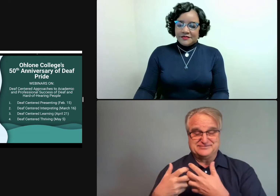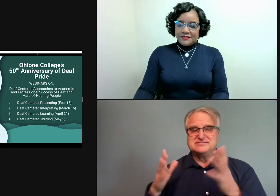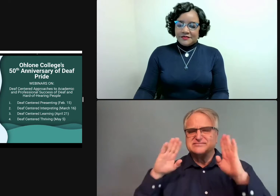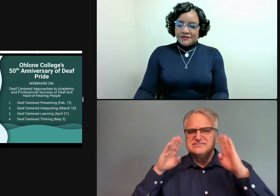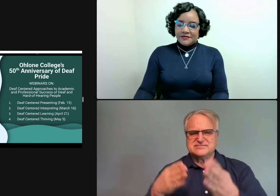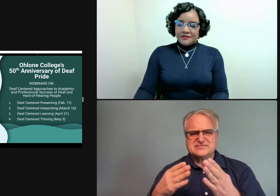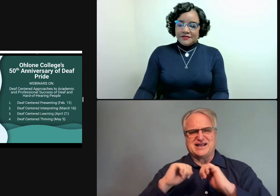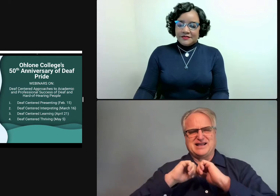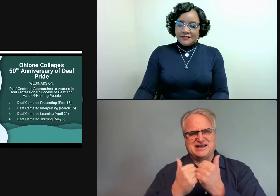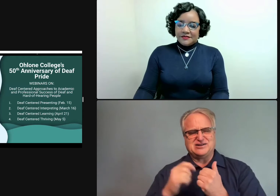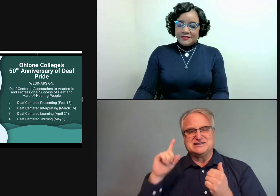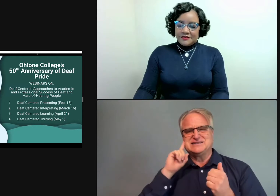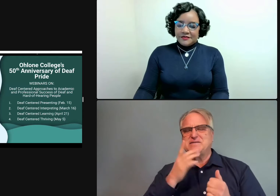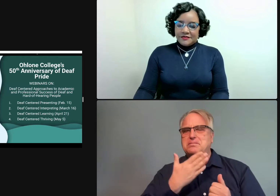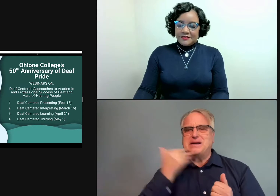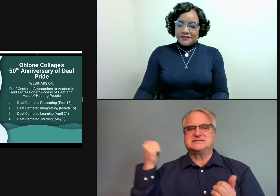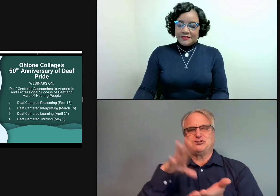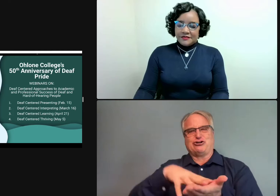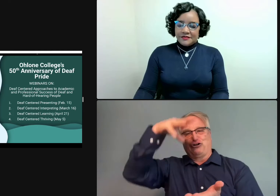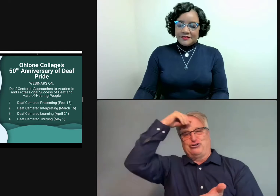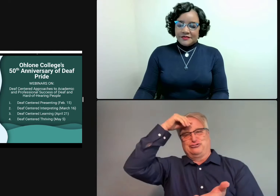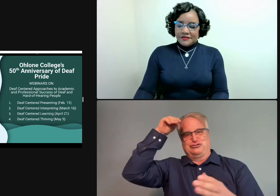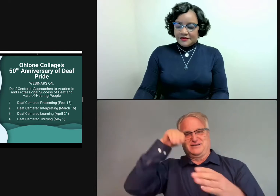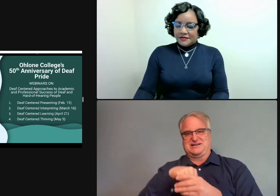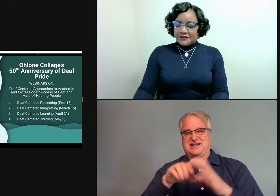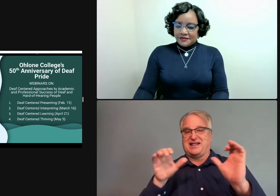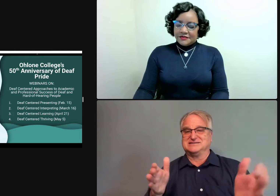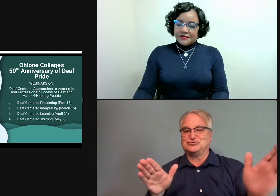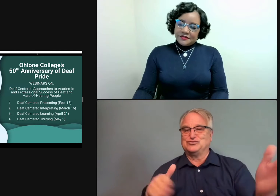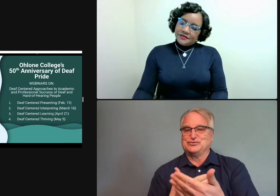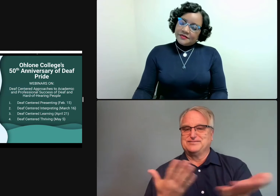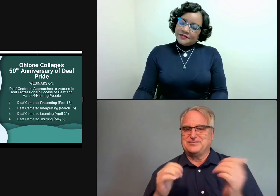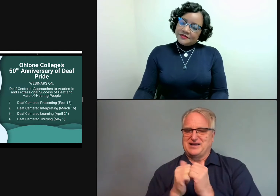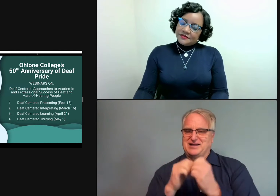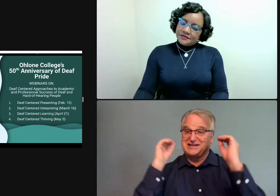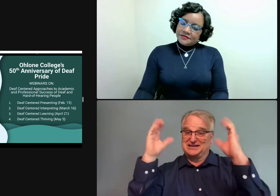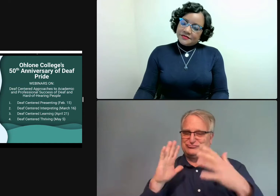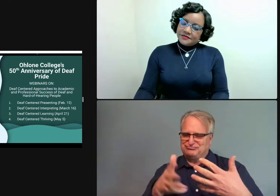for the Deaf, Fremont campus. The focus on that will be how to make